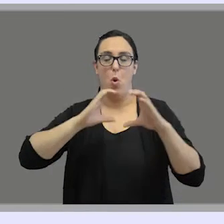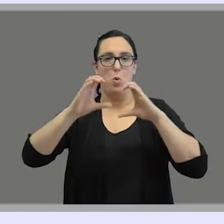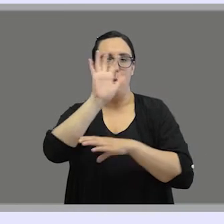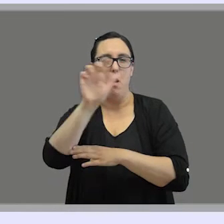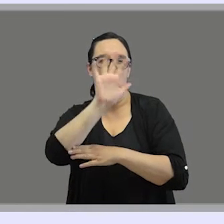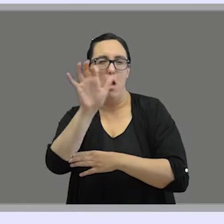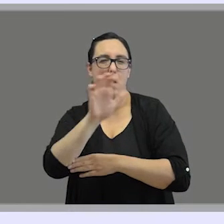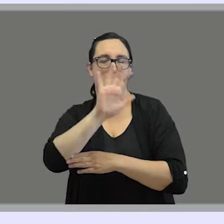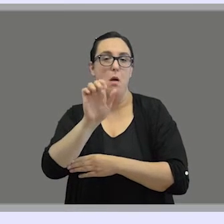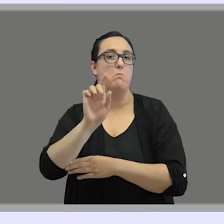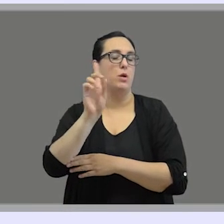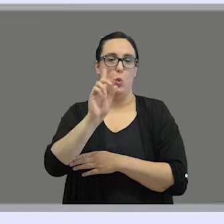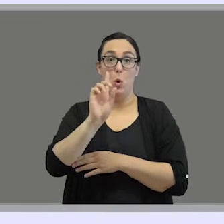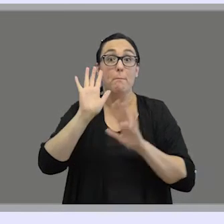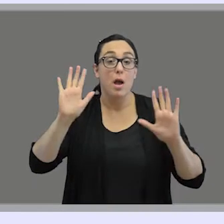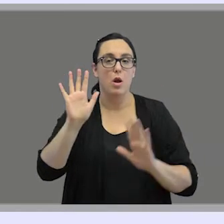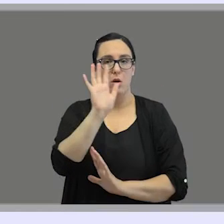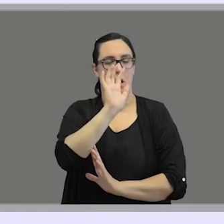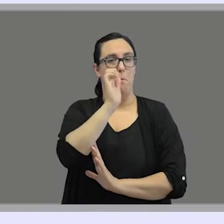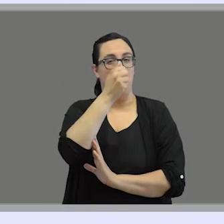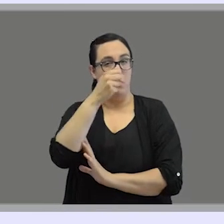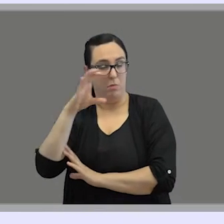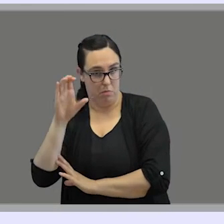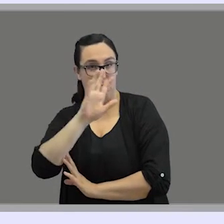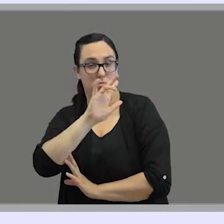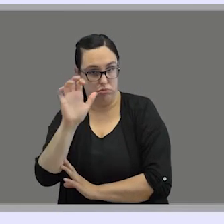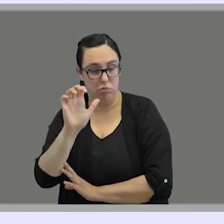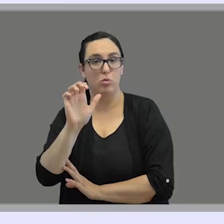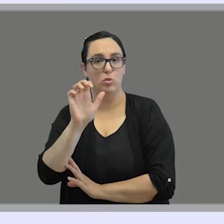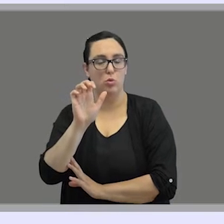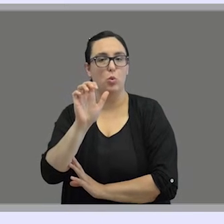But finger spelling has sometimes been used